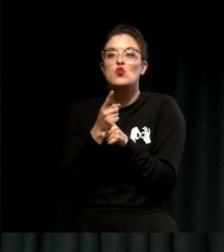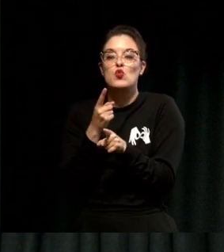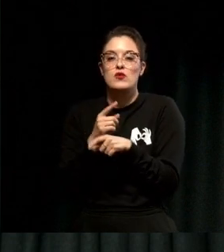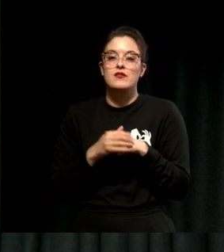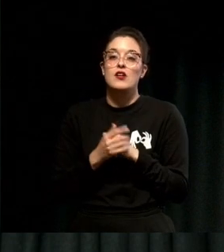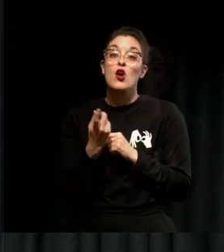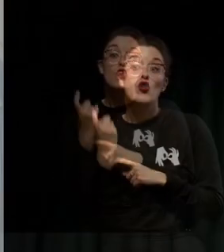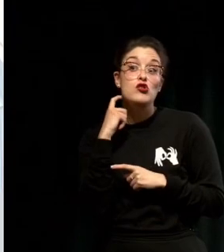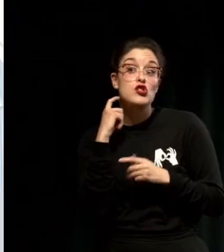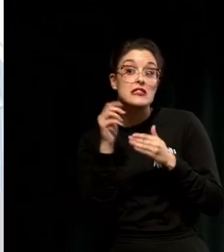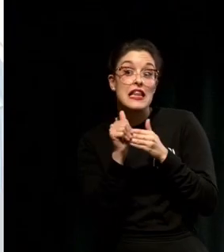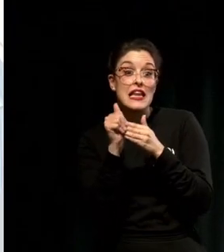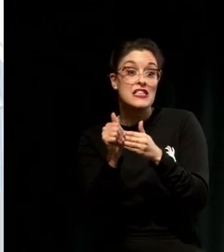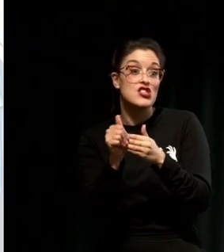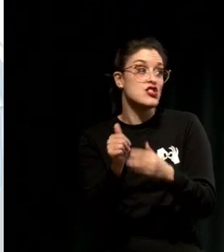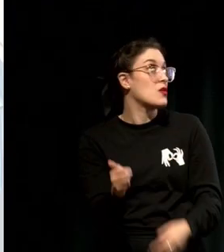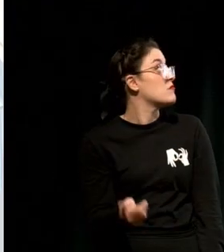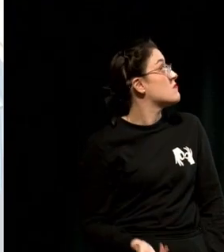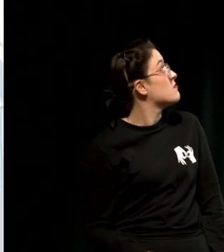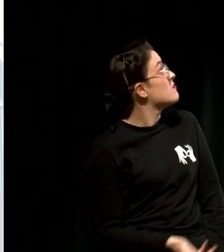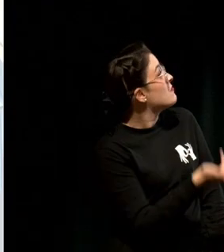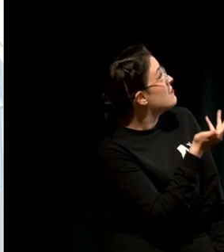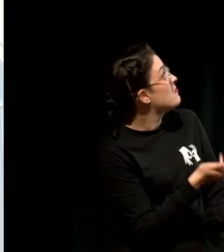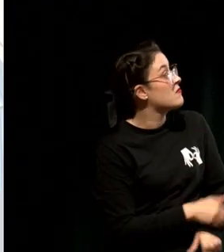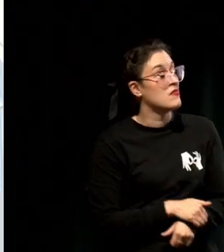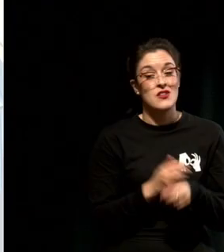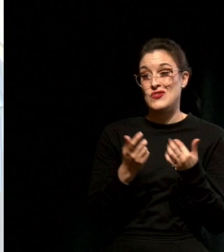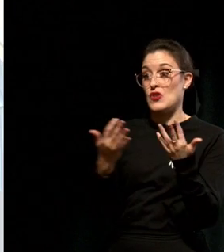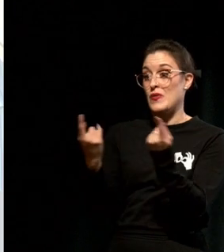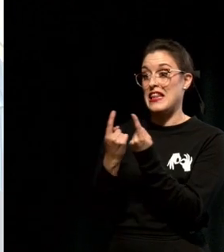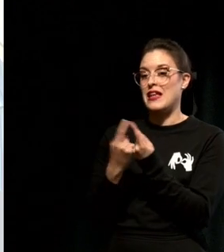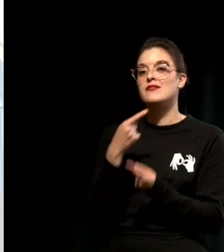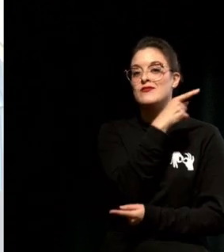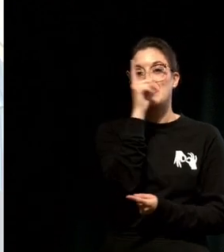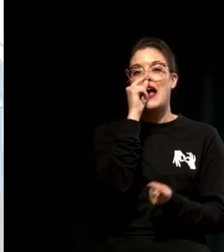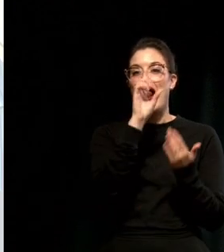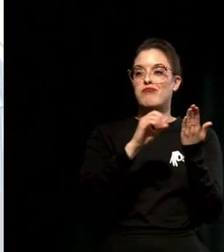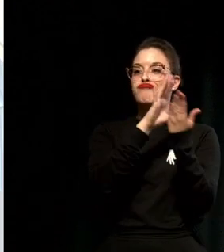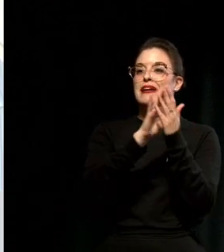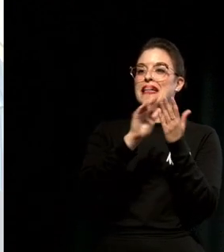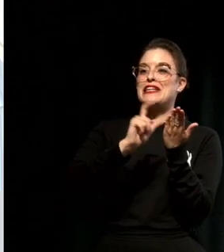It's all those things- that's your instagrammable slide for you to take a photo and try to remember what I've said today.